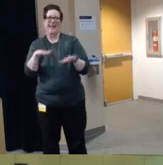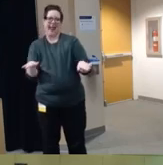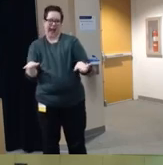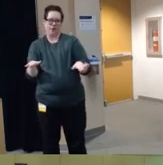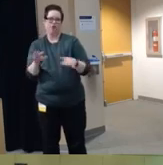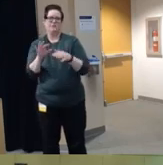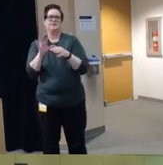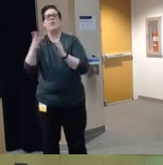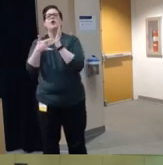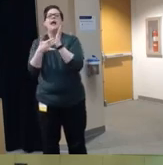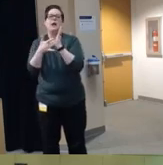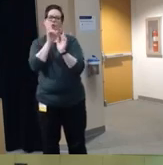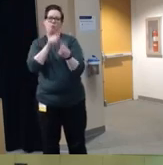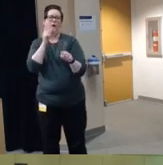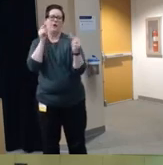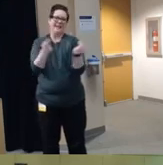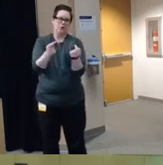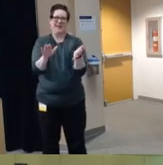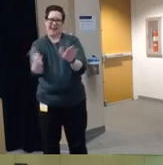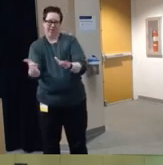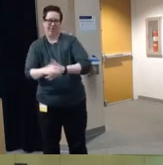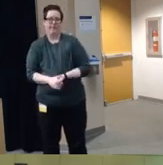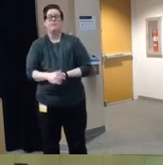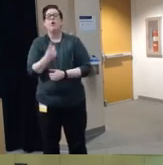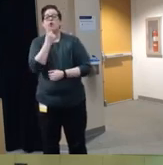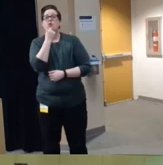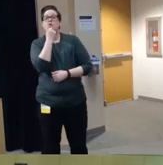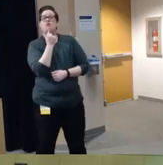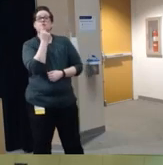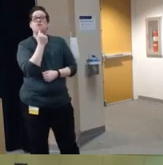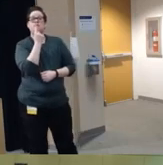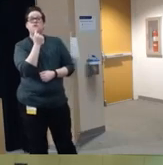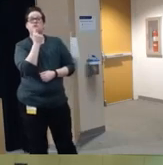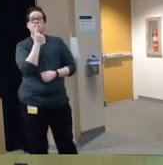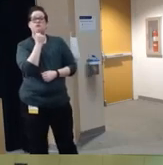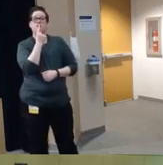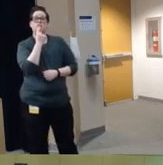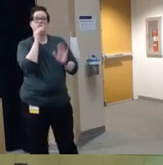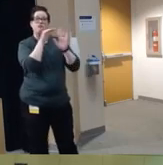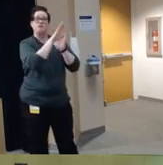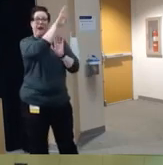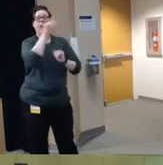and deaths um you can see the Red Line there is black non-hispanic youth um and these are